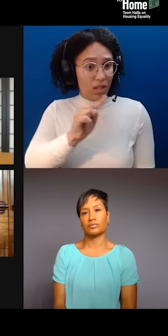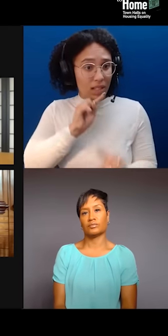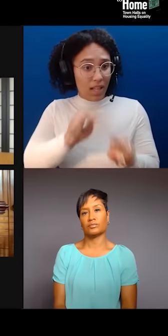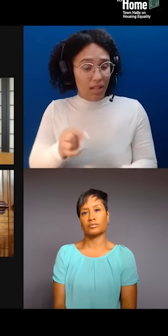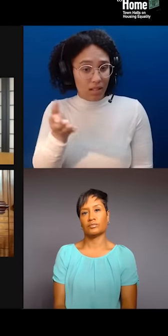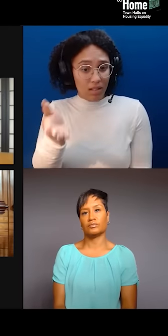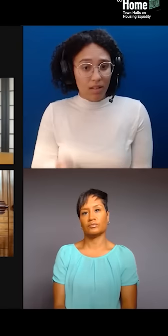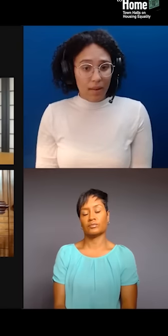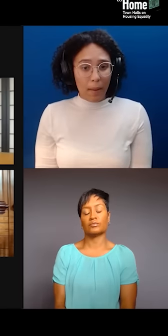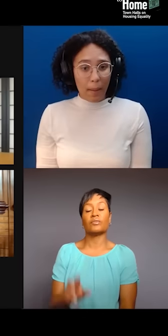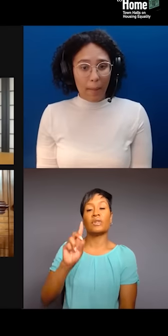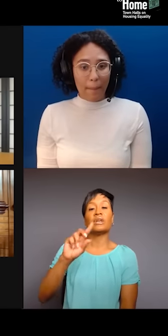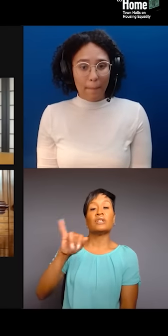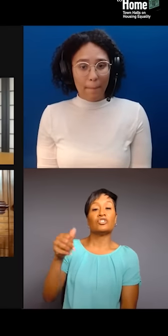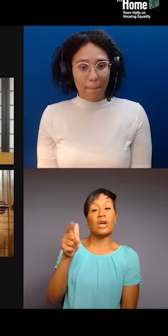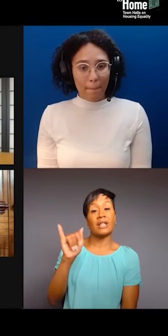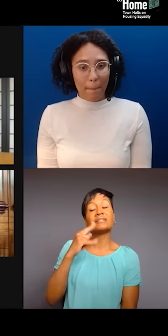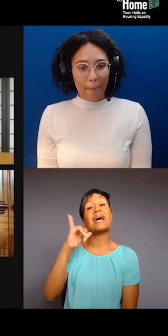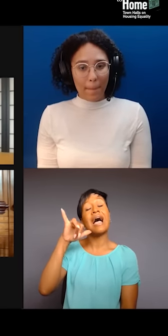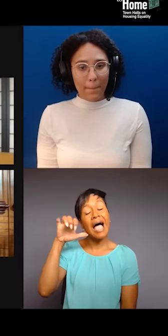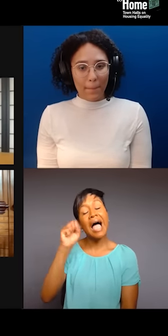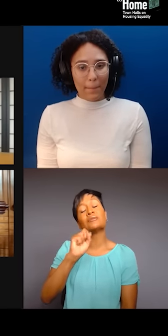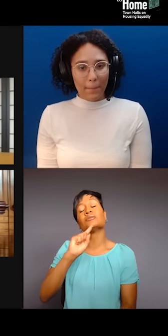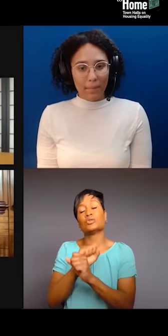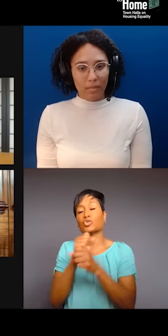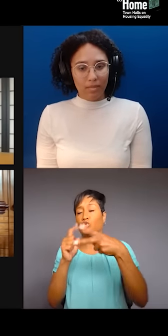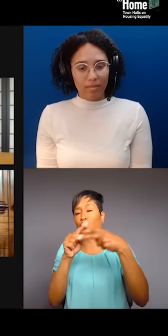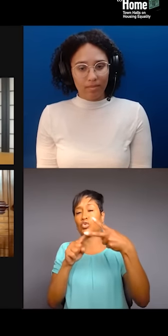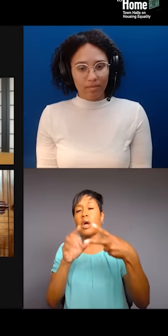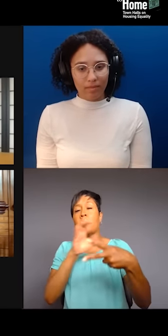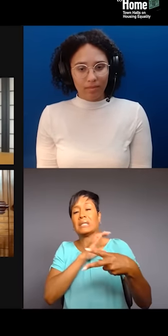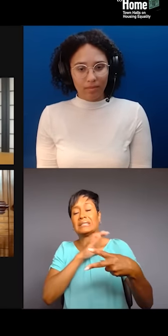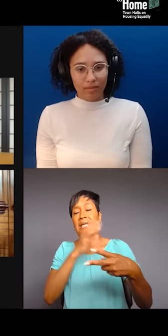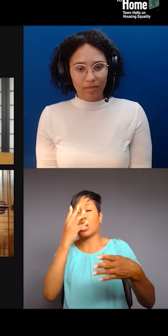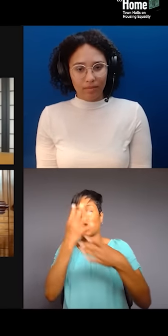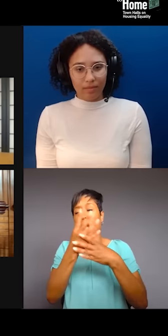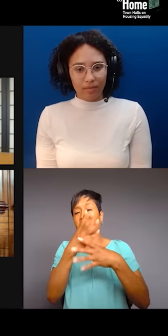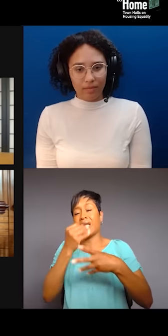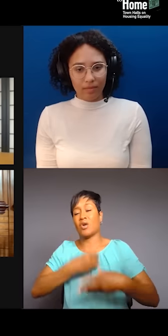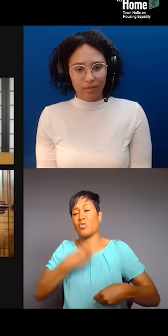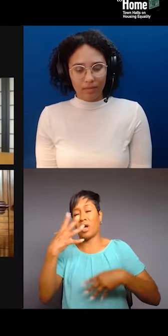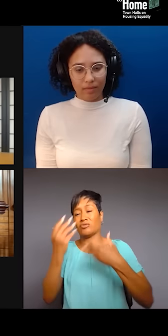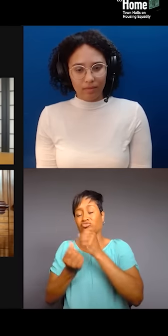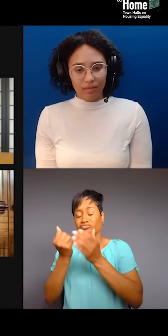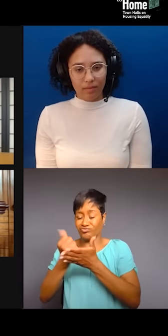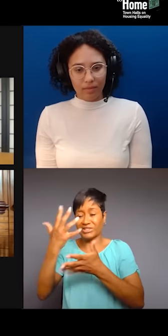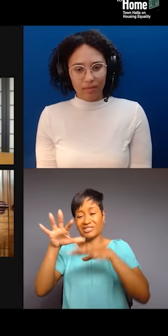and gentrification, I think we have to acknowledge, in immigrant communities, no matter one's background,